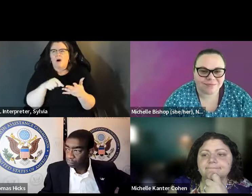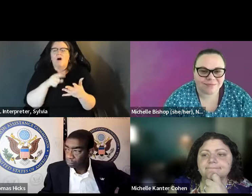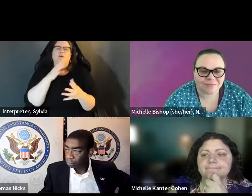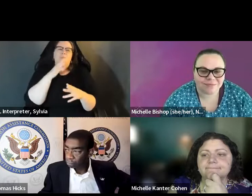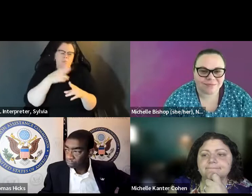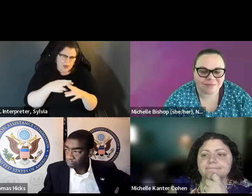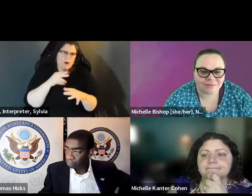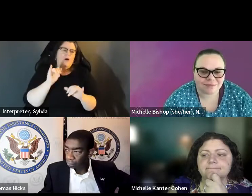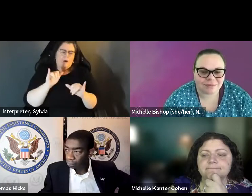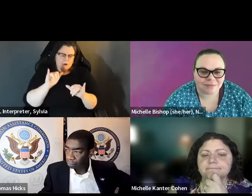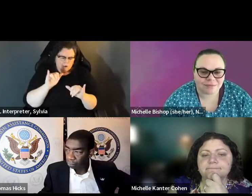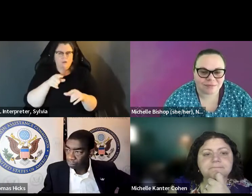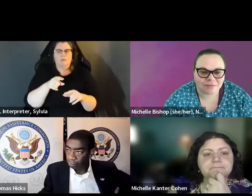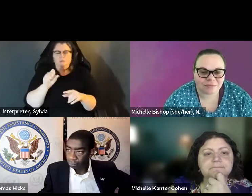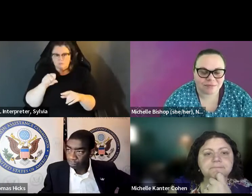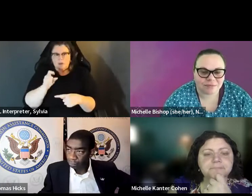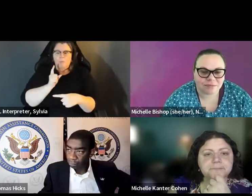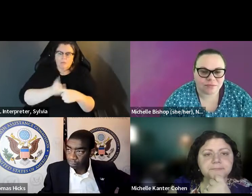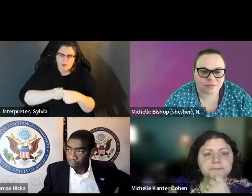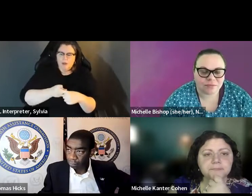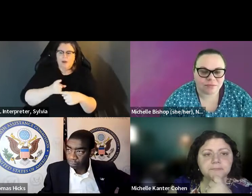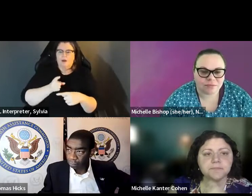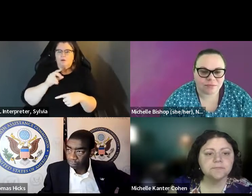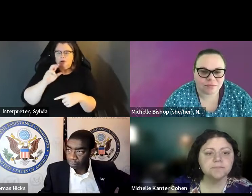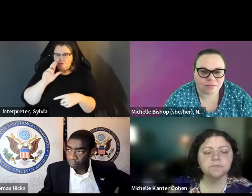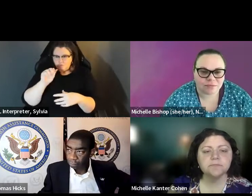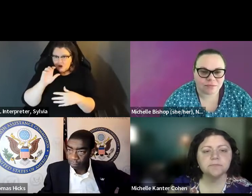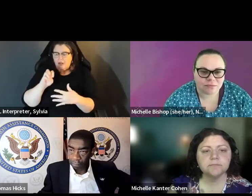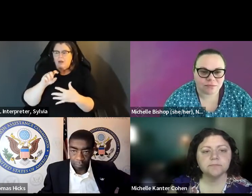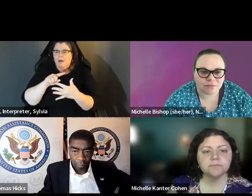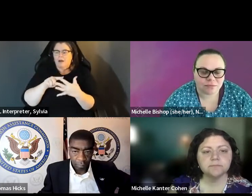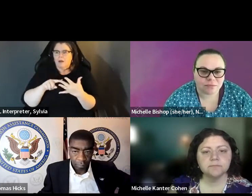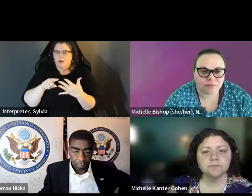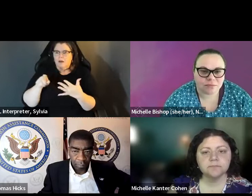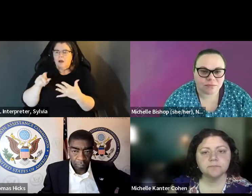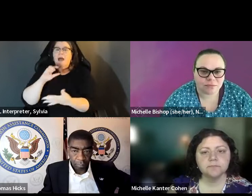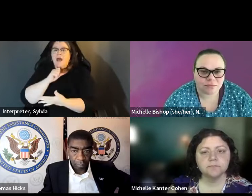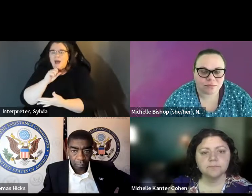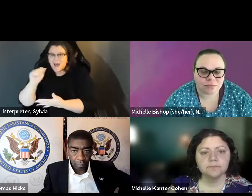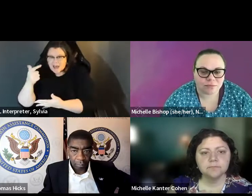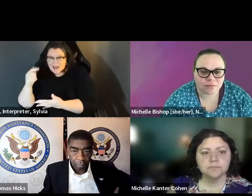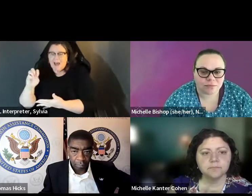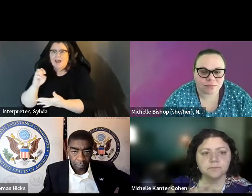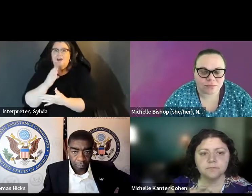Oh! And and I'm sorry you wanted me to talk about the intersections, the the intersection. you wanted me to talk about the intersections, the I I just referred to the intersection with age.